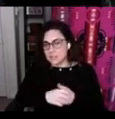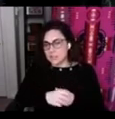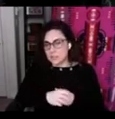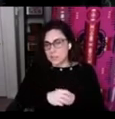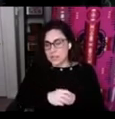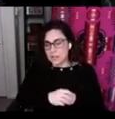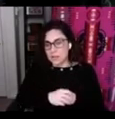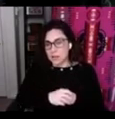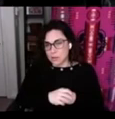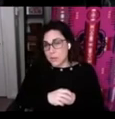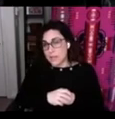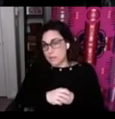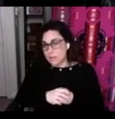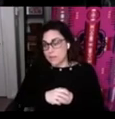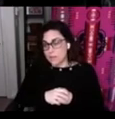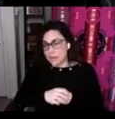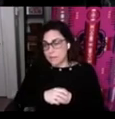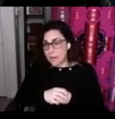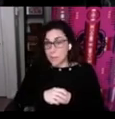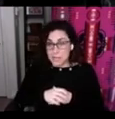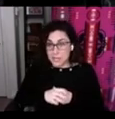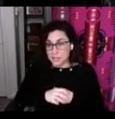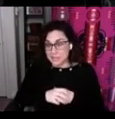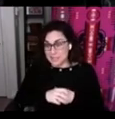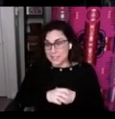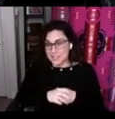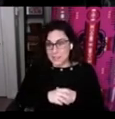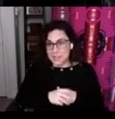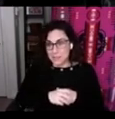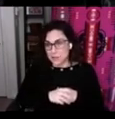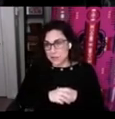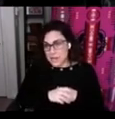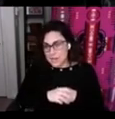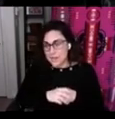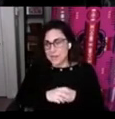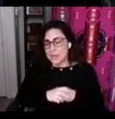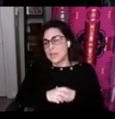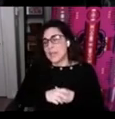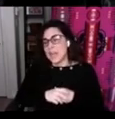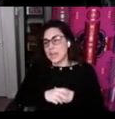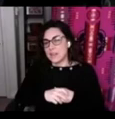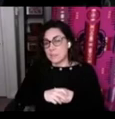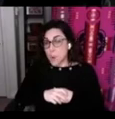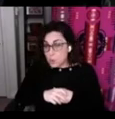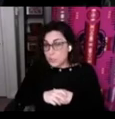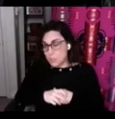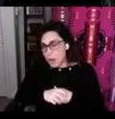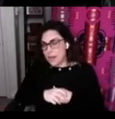is really a colonial fabrication that this is something that was created and imposed upon us